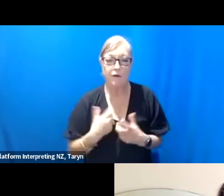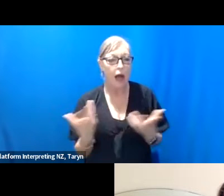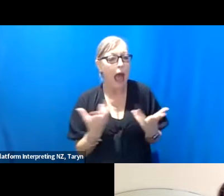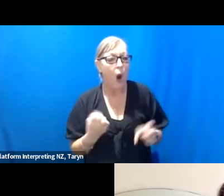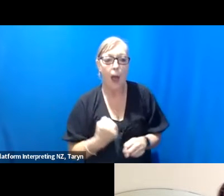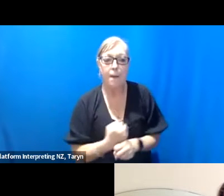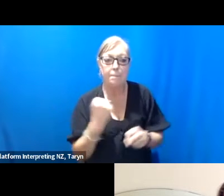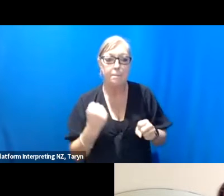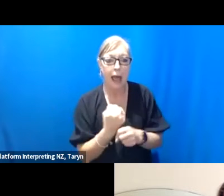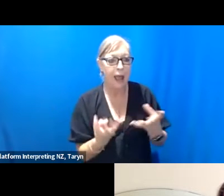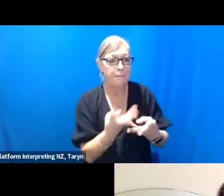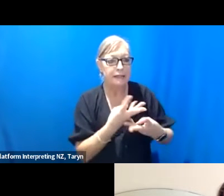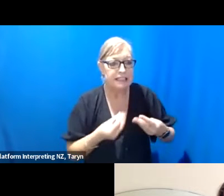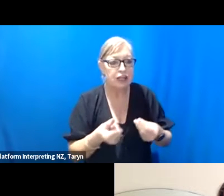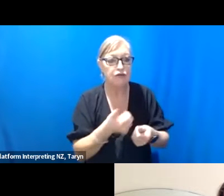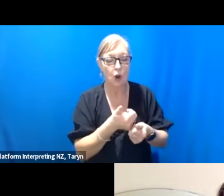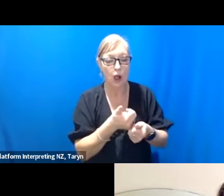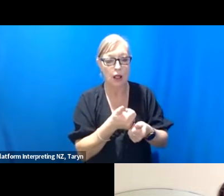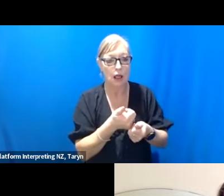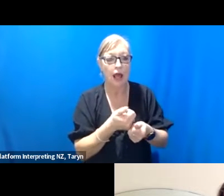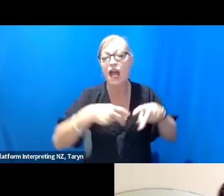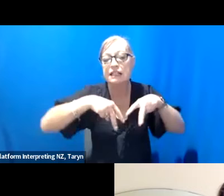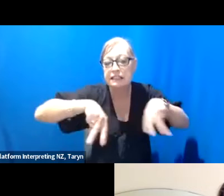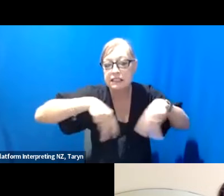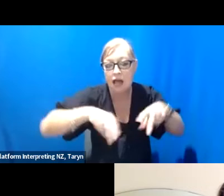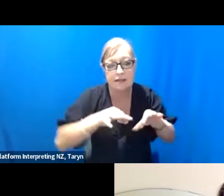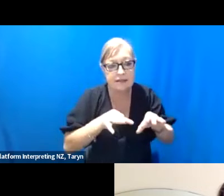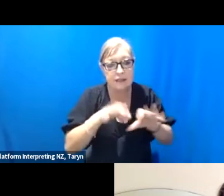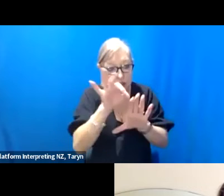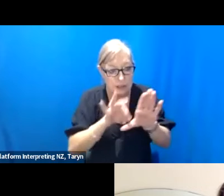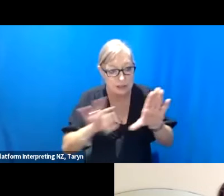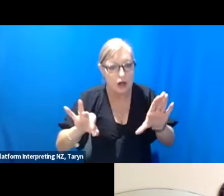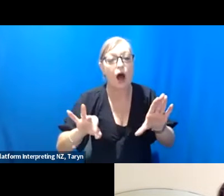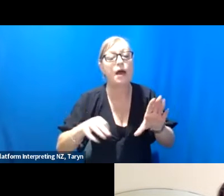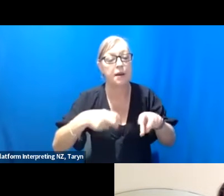like choreographic material, if we’re literally talking about traditional ideas of choreography,